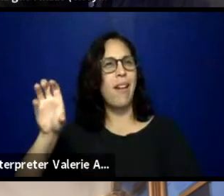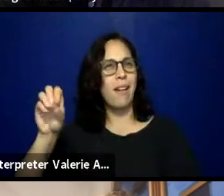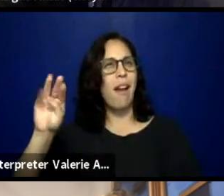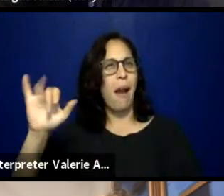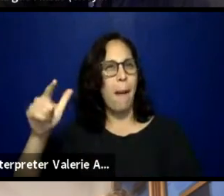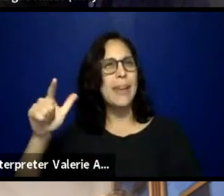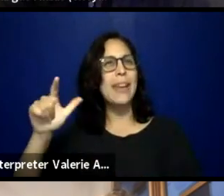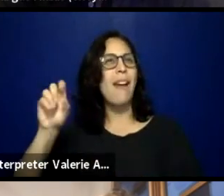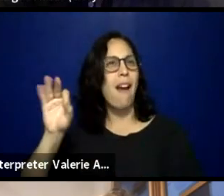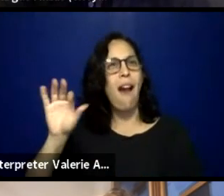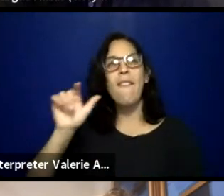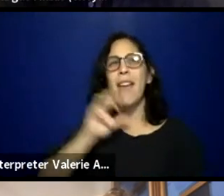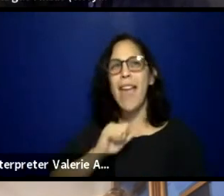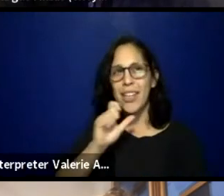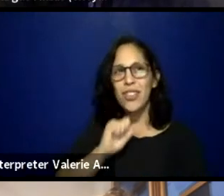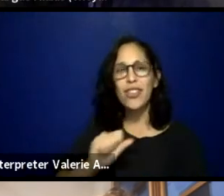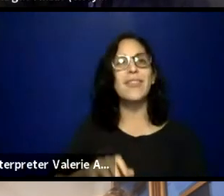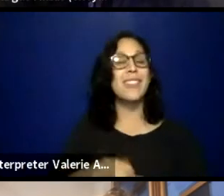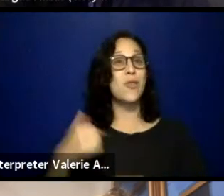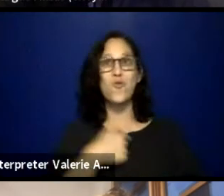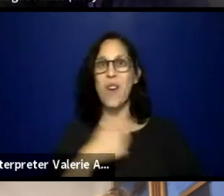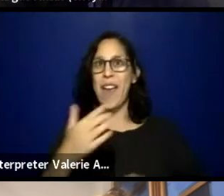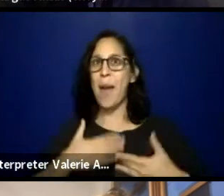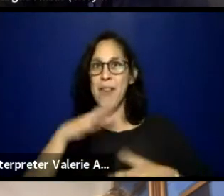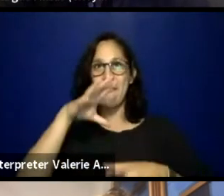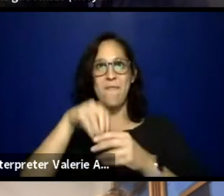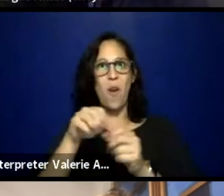with In the Margin on the New American Theatre Festival.